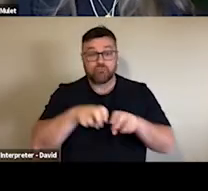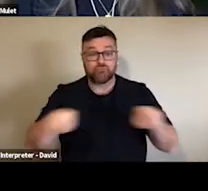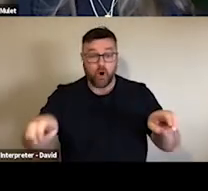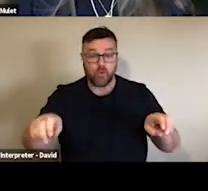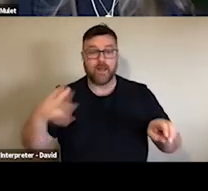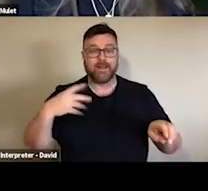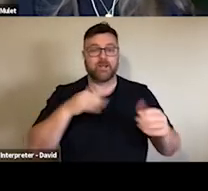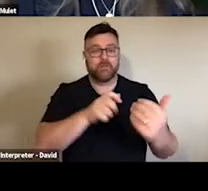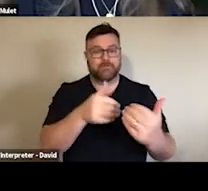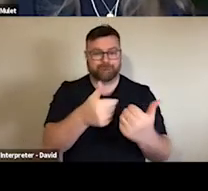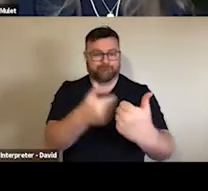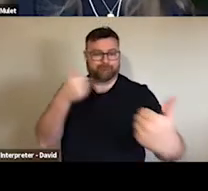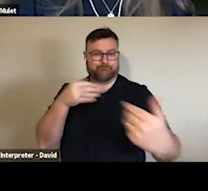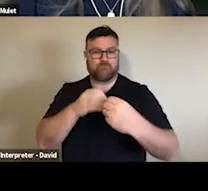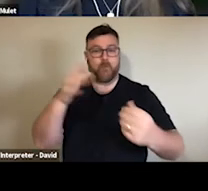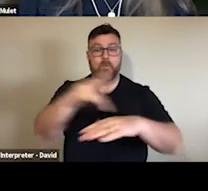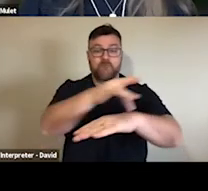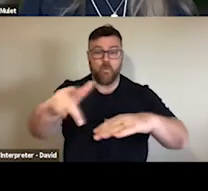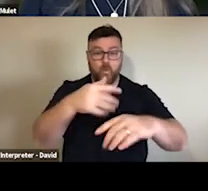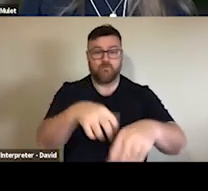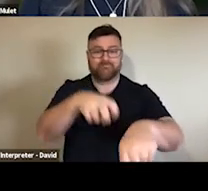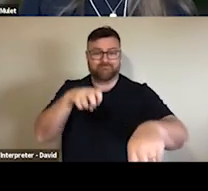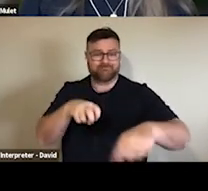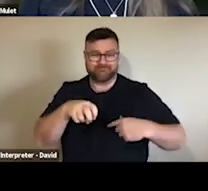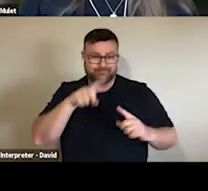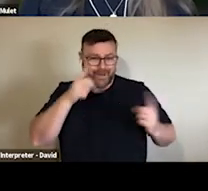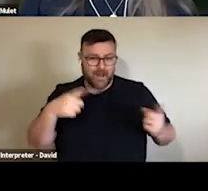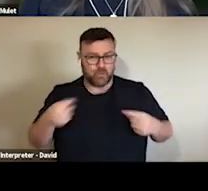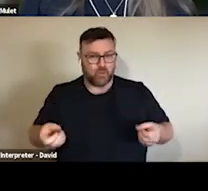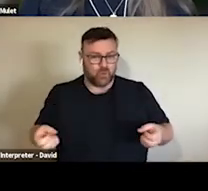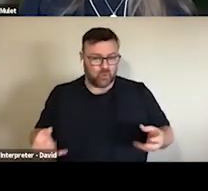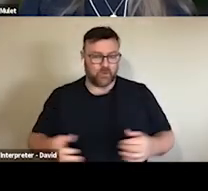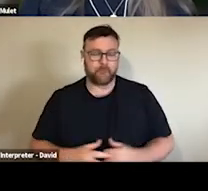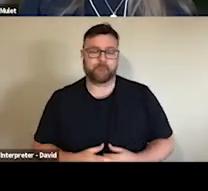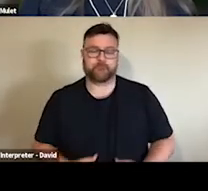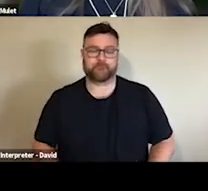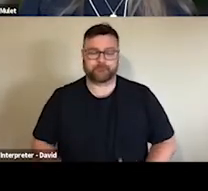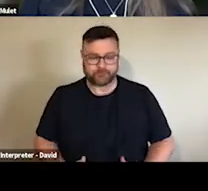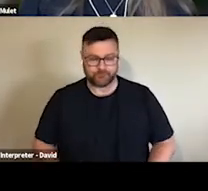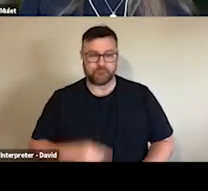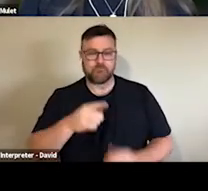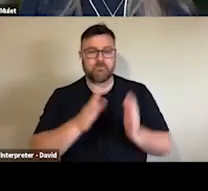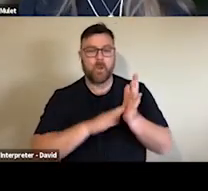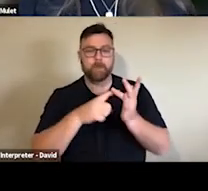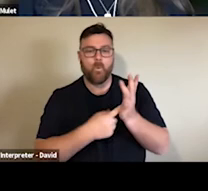As Alan was sharing in his executive briefing earlier this morning, it's interesting because